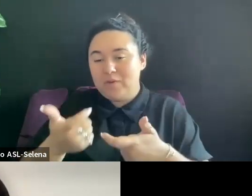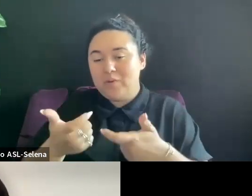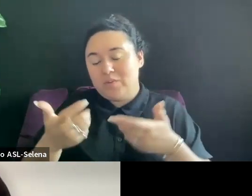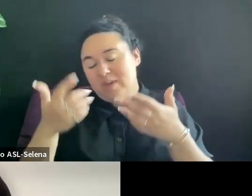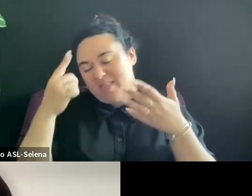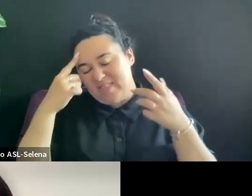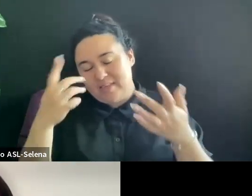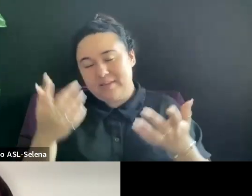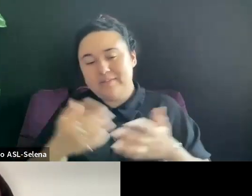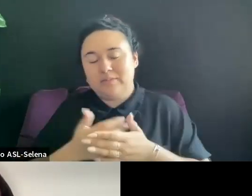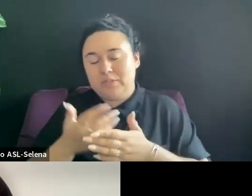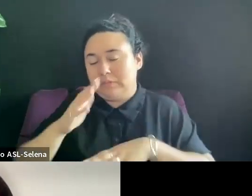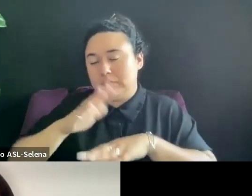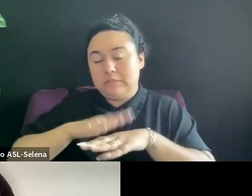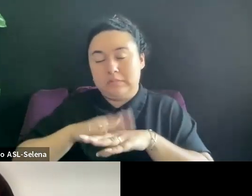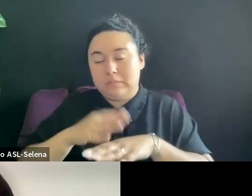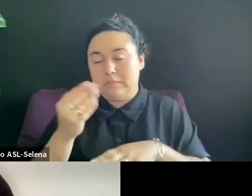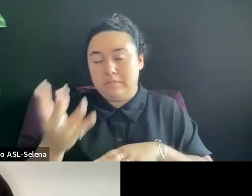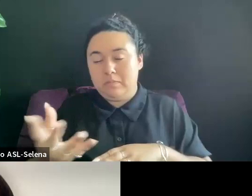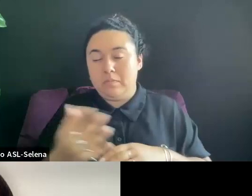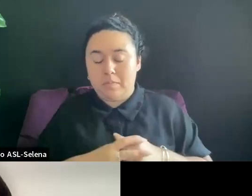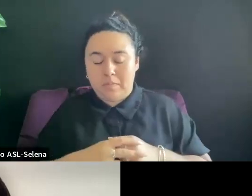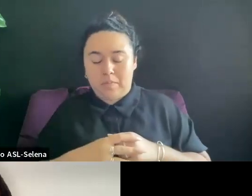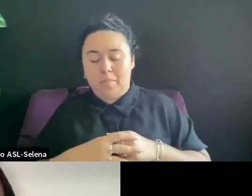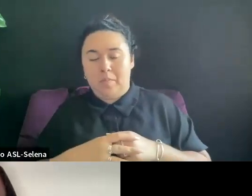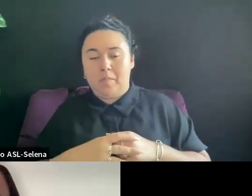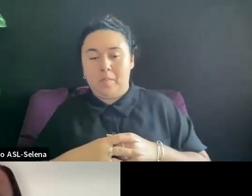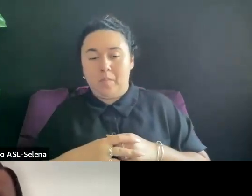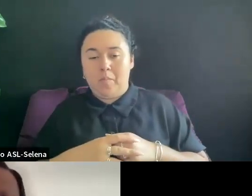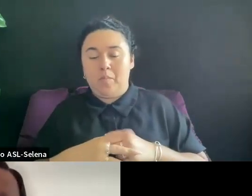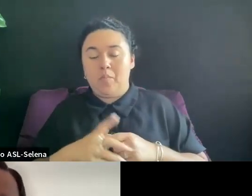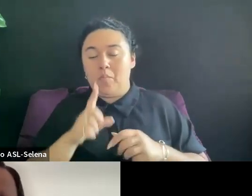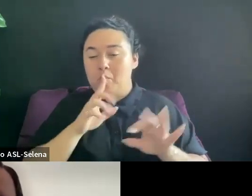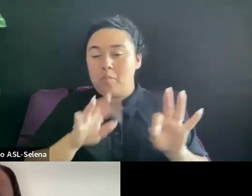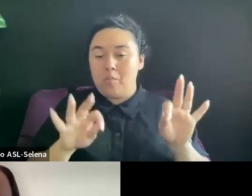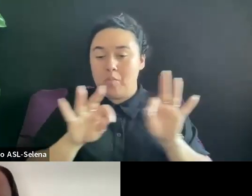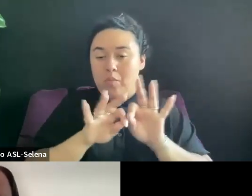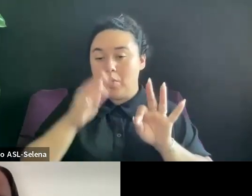BE AWARE. IT'S IMPORTANT TO KNOW WHY YOU ARE GOING ON THE STREAMING SERVICE THAT YOU ARE GOING.